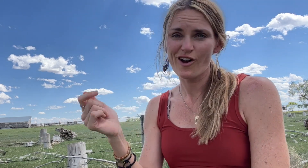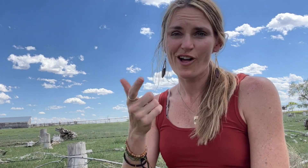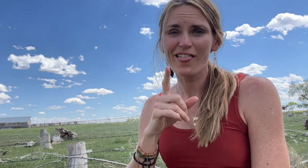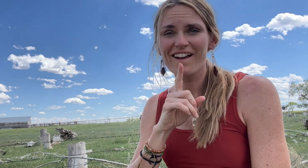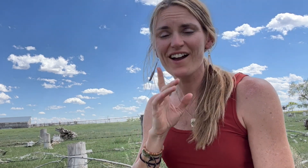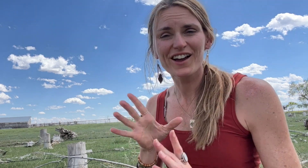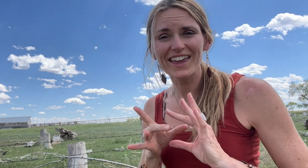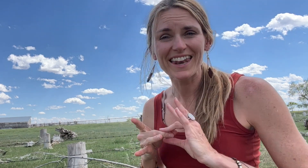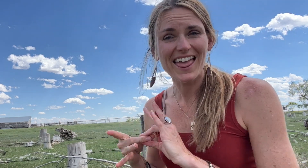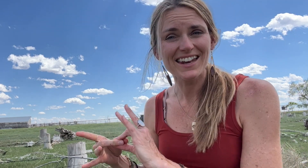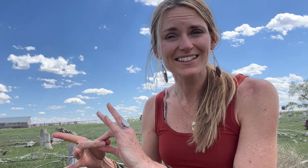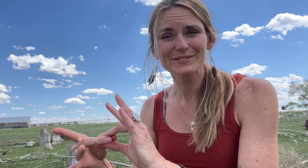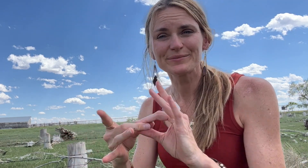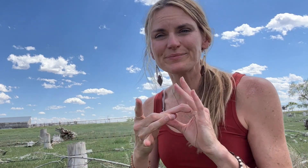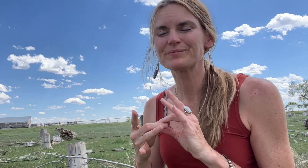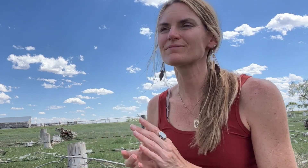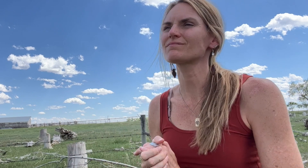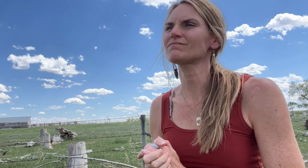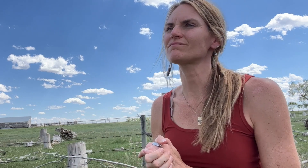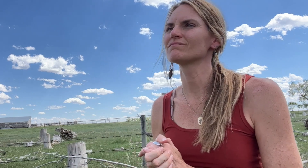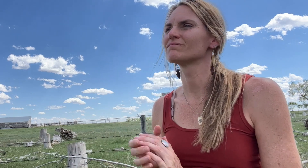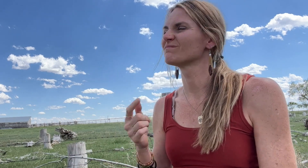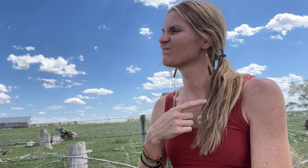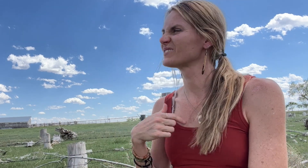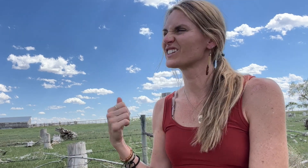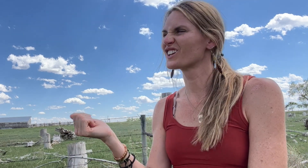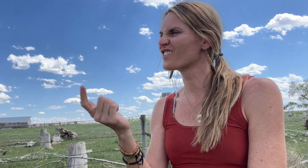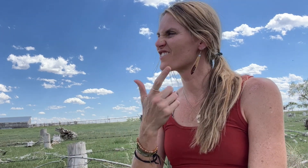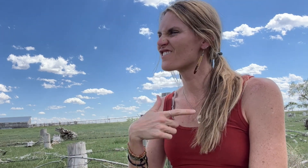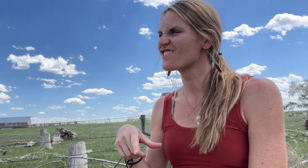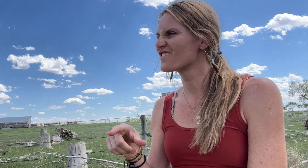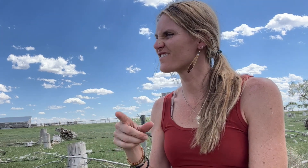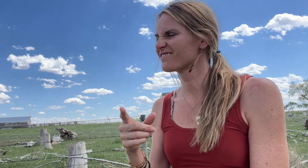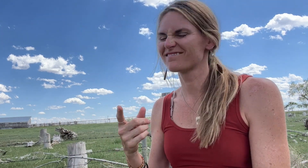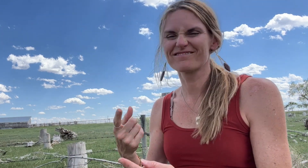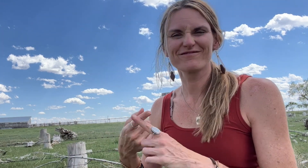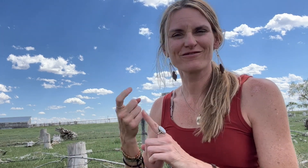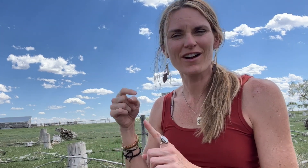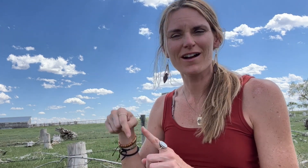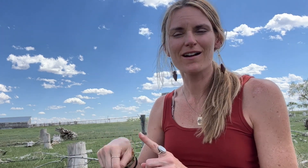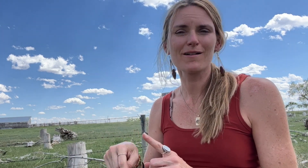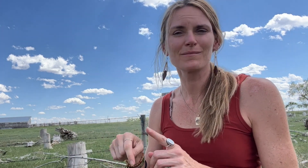we are all connected.